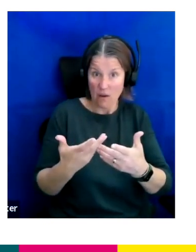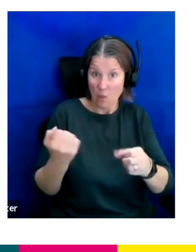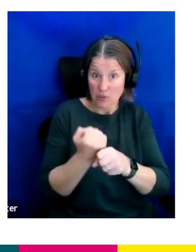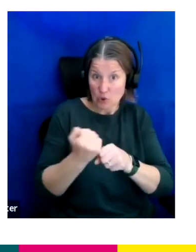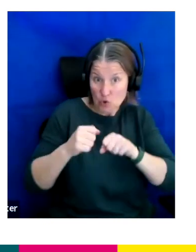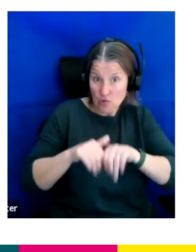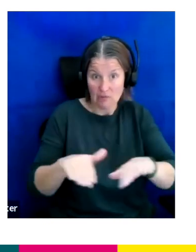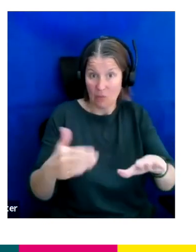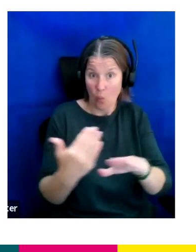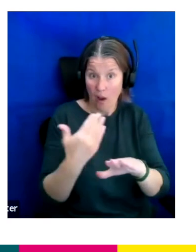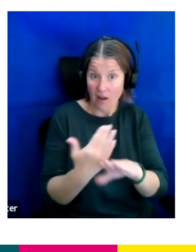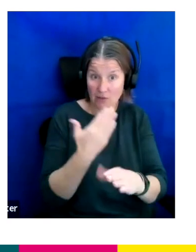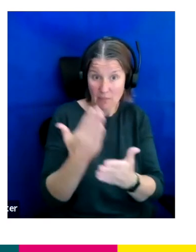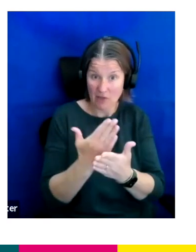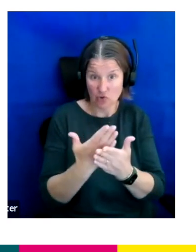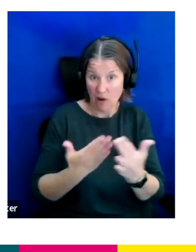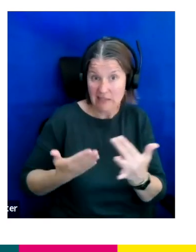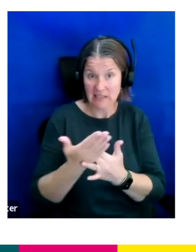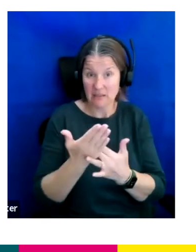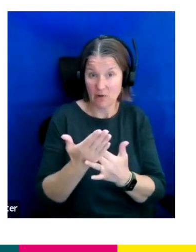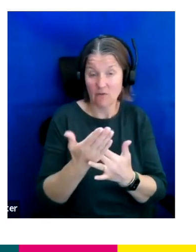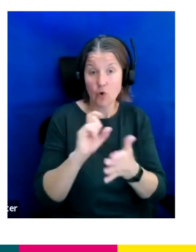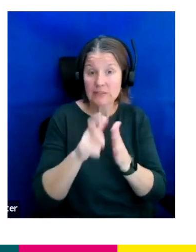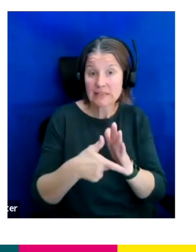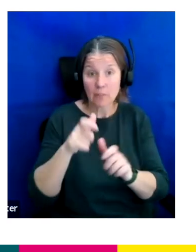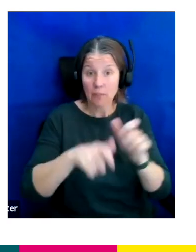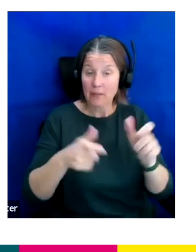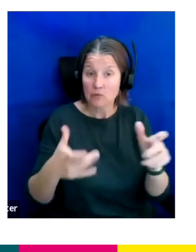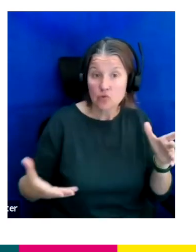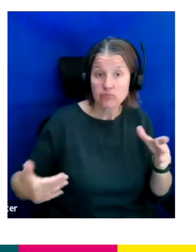it is accessible for disabled people to join and thrive within the industry.